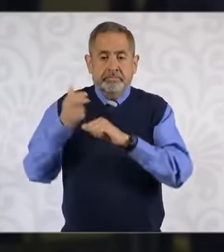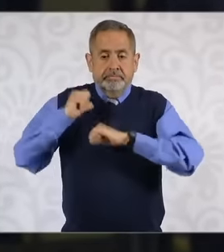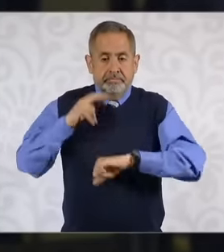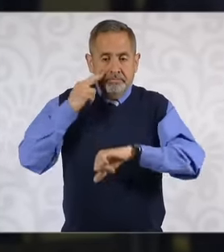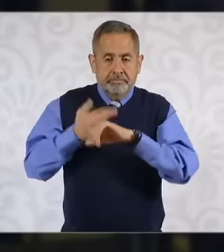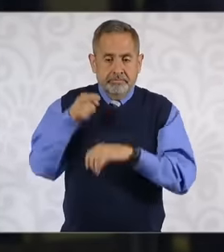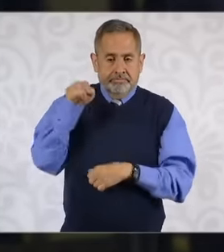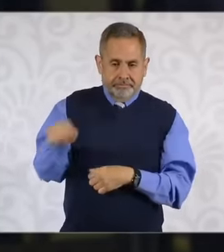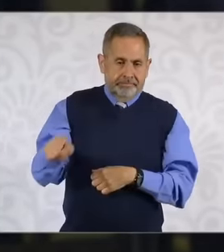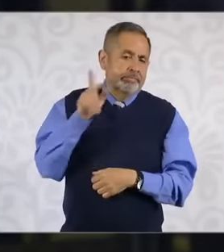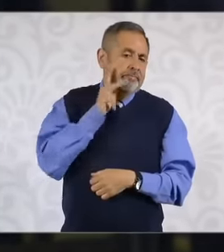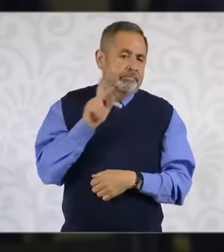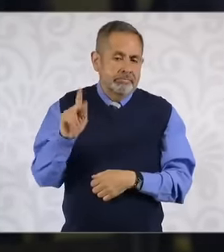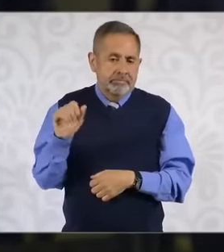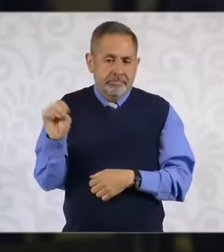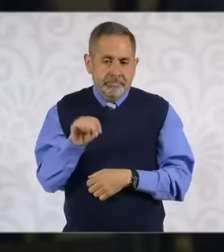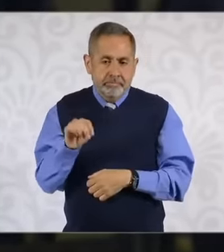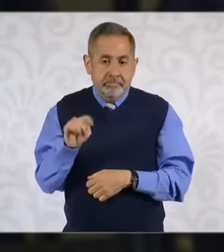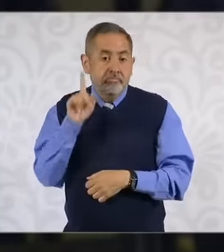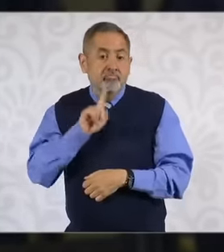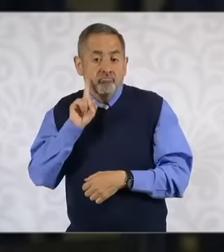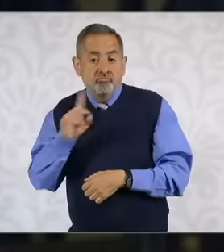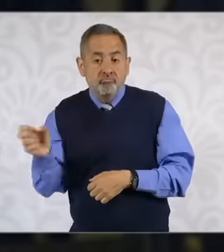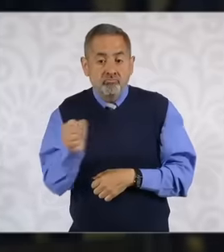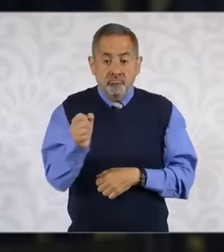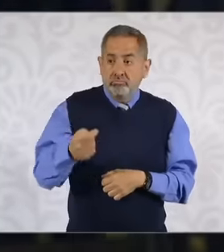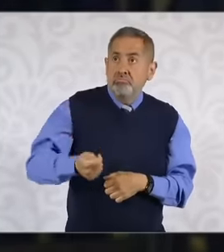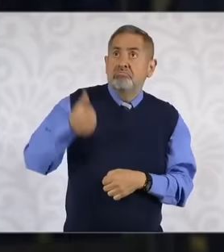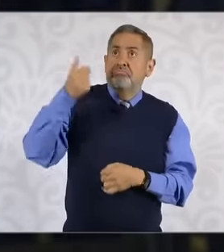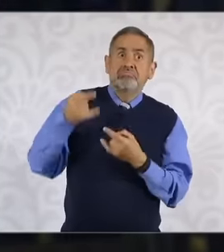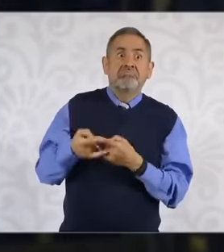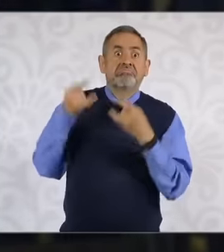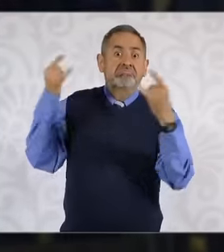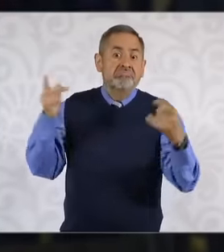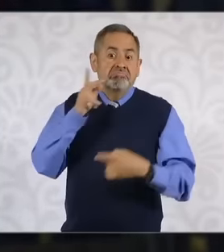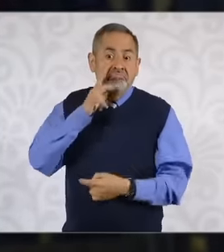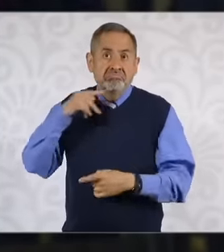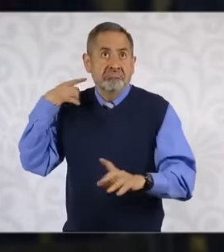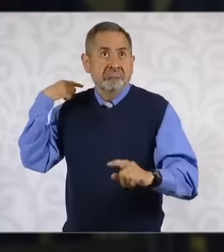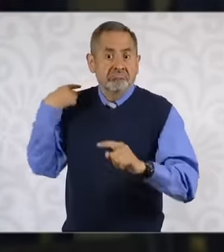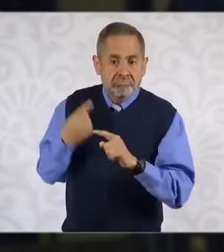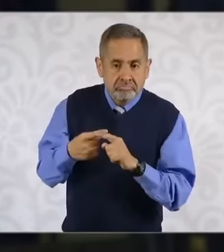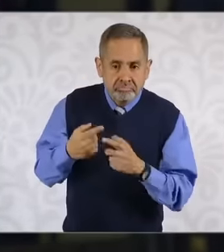secretary that a woman would take for the first time in the oil story and they are asking for